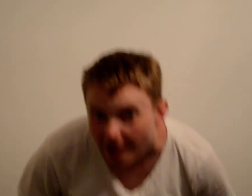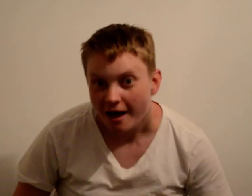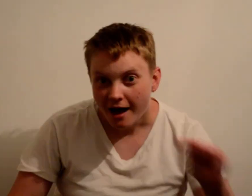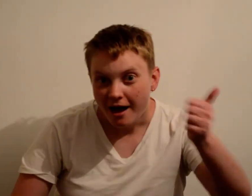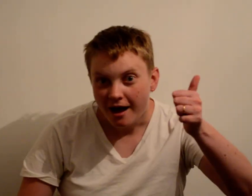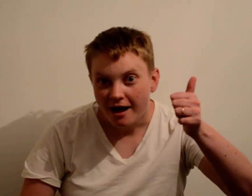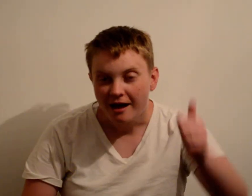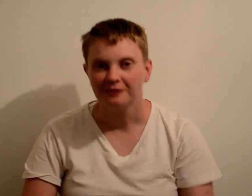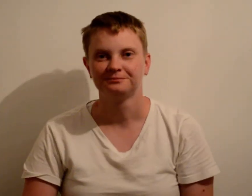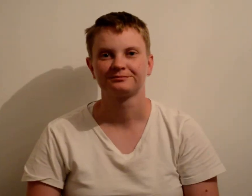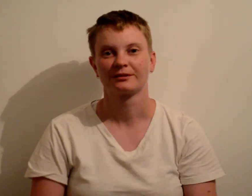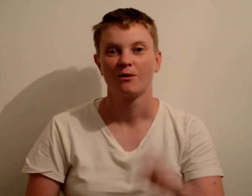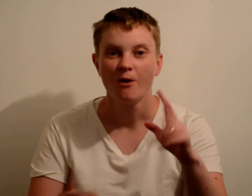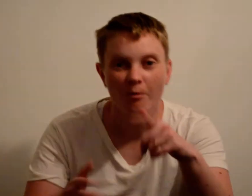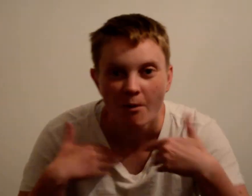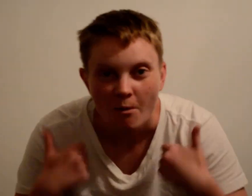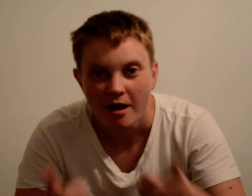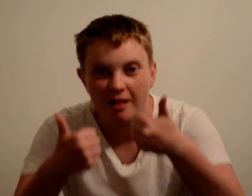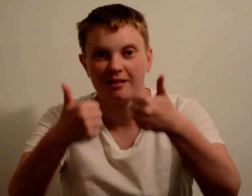Hey! I hope you are well!